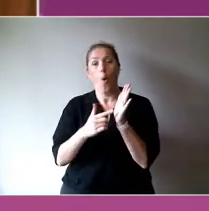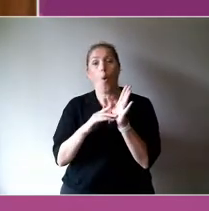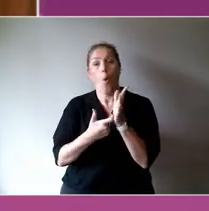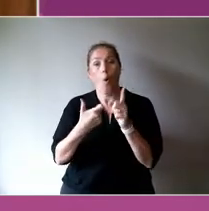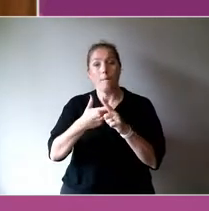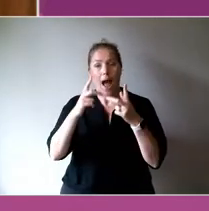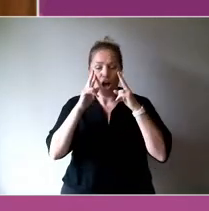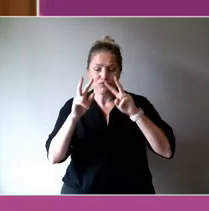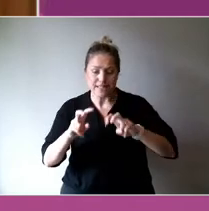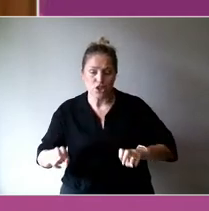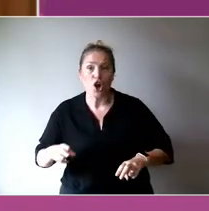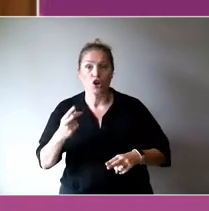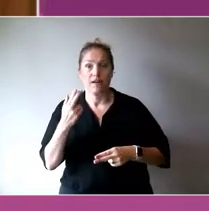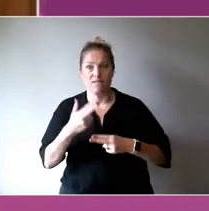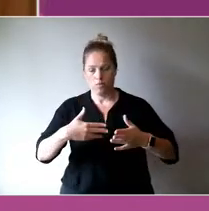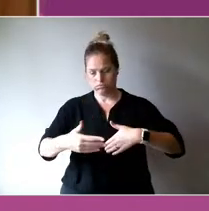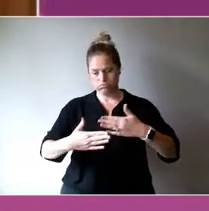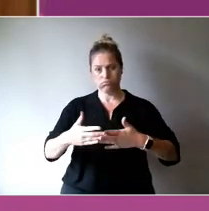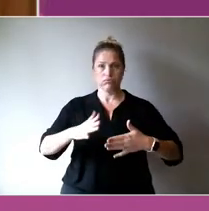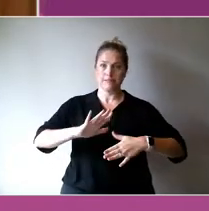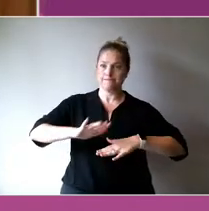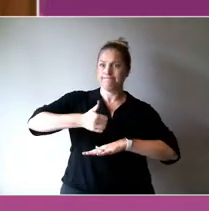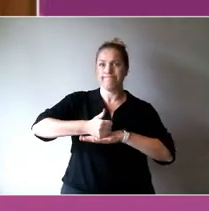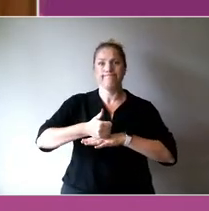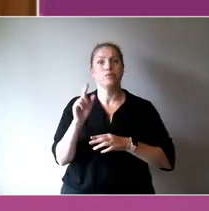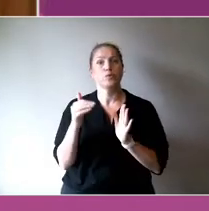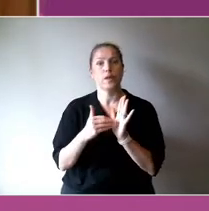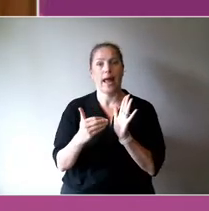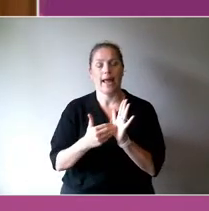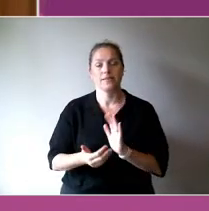This morning's panel discussion sits within a wider program of work that is seeking to